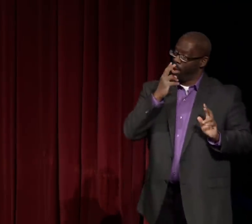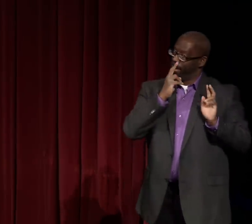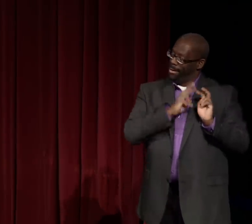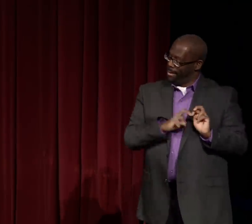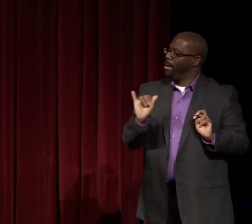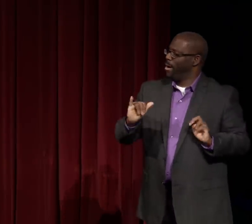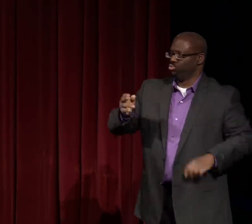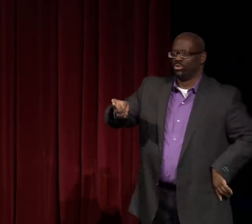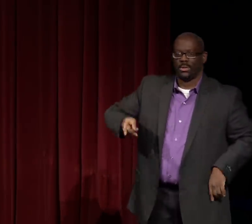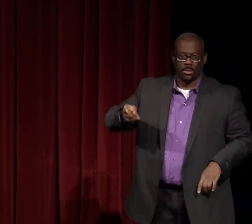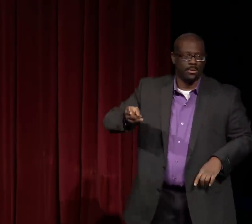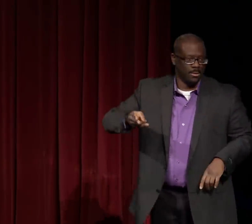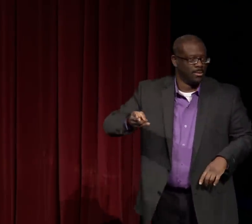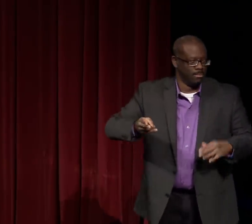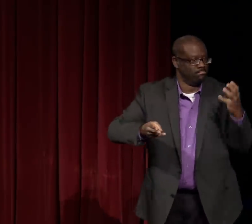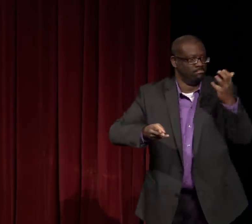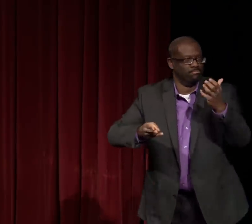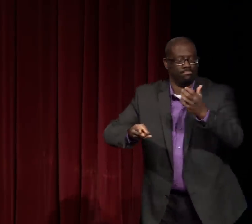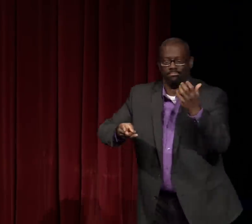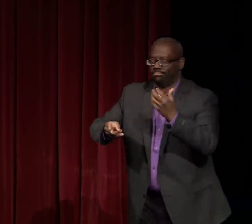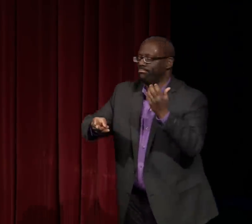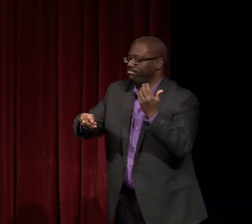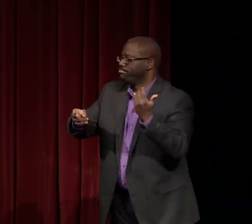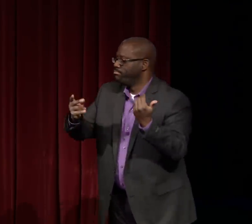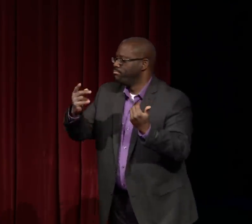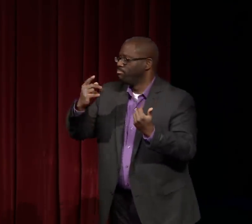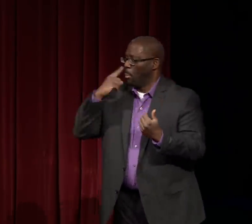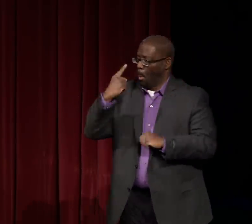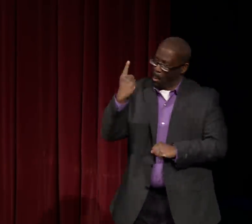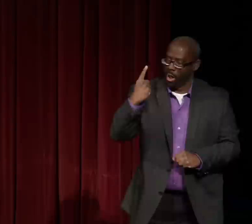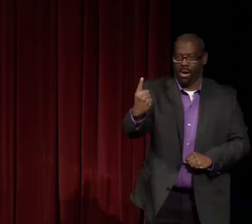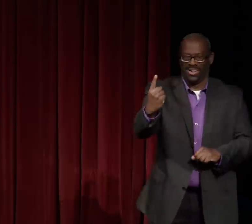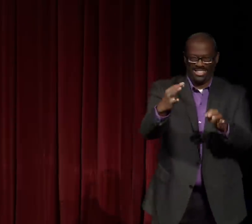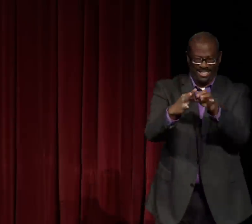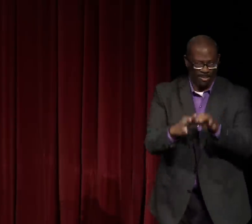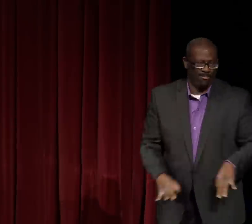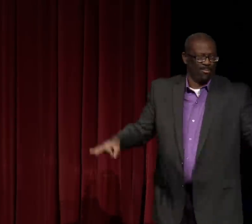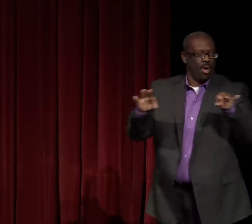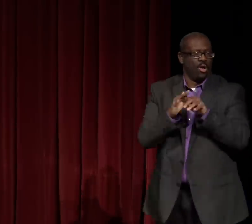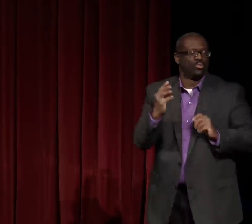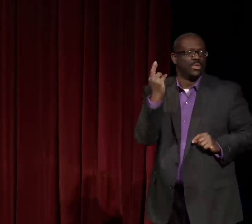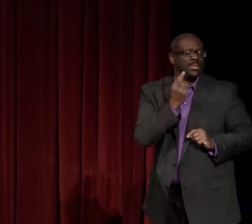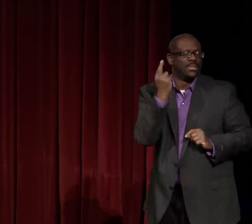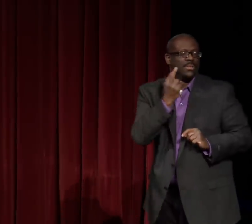So it really is a misrepresentation of who she is. However, it had historical significance